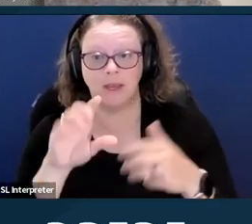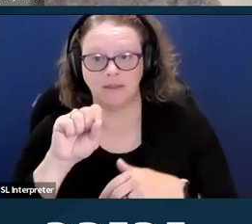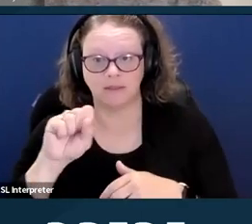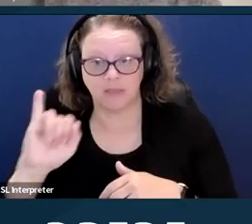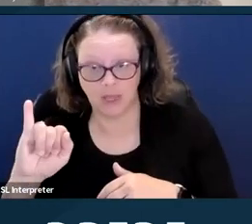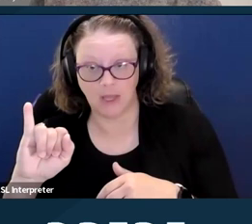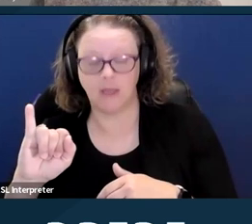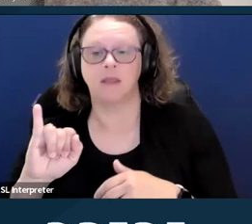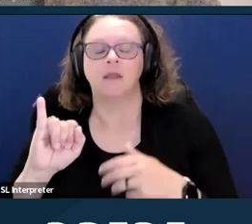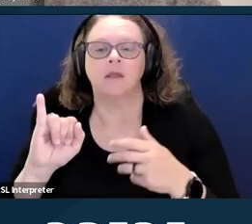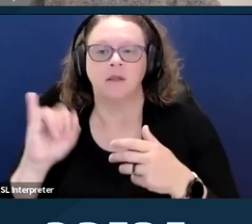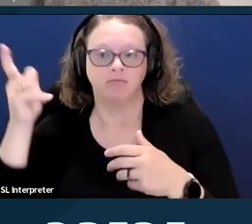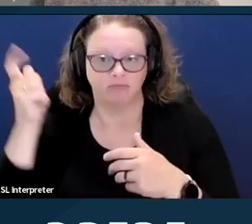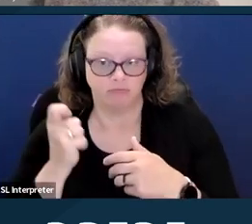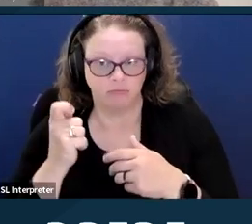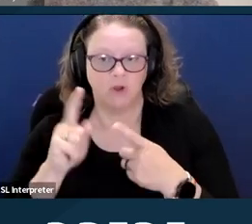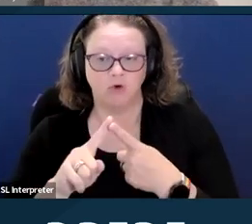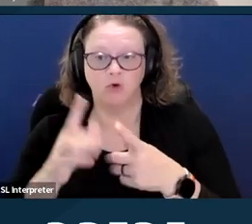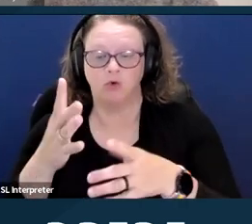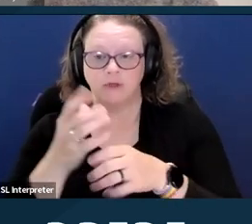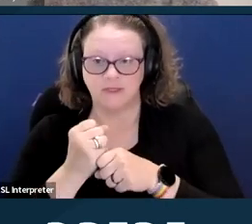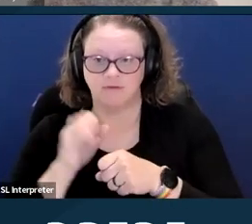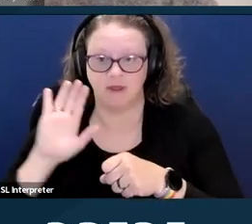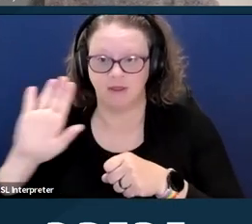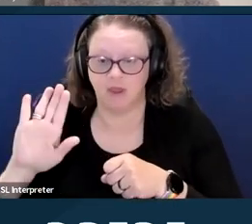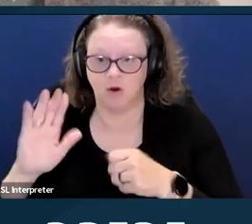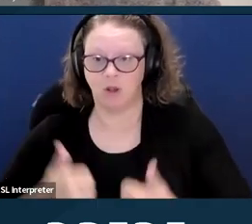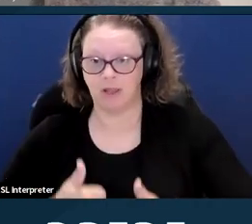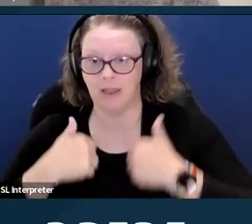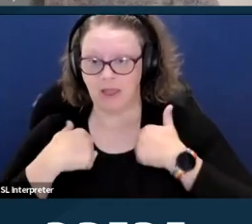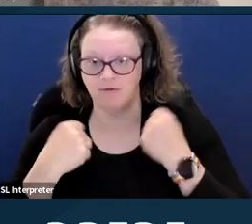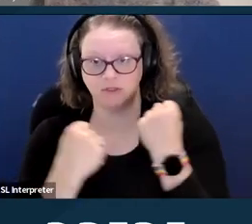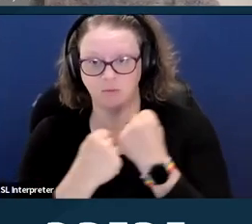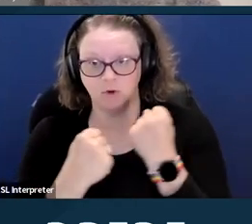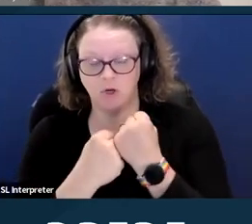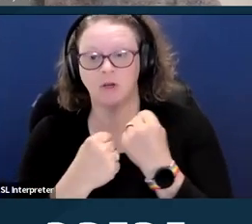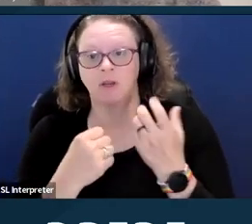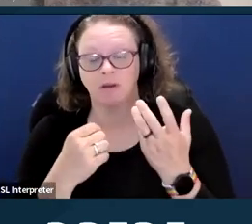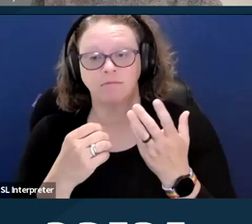in order to receive their life supporting or life sustaining care.